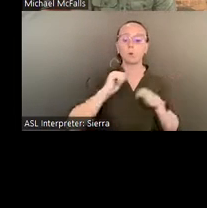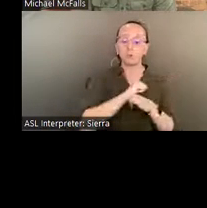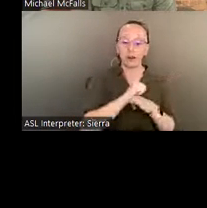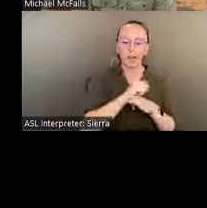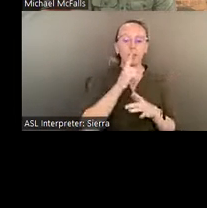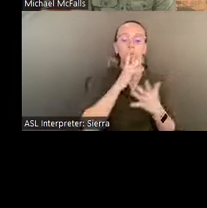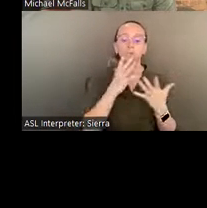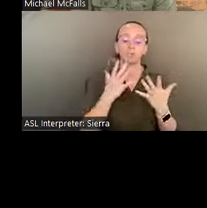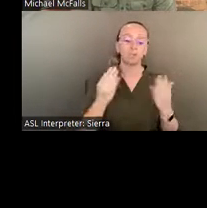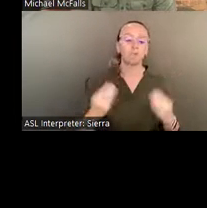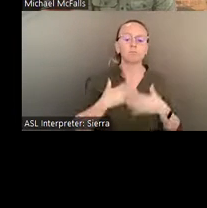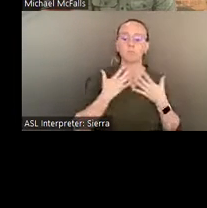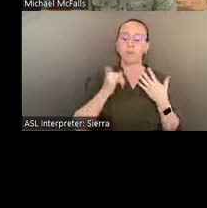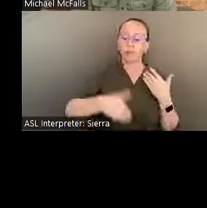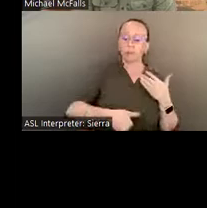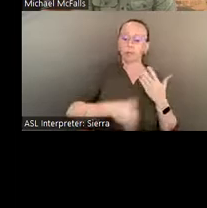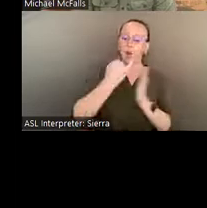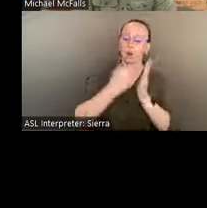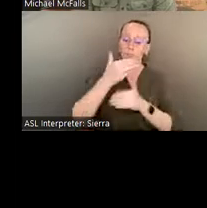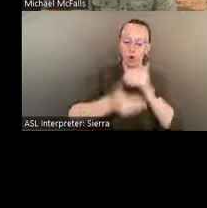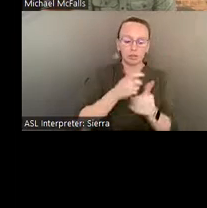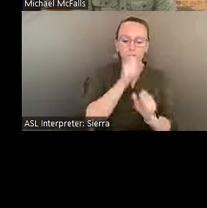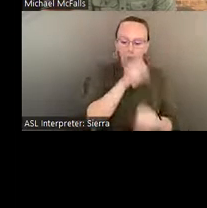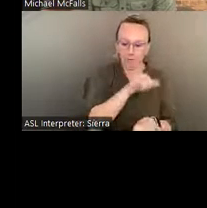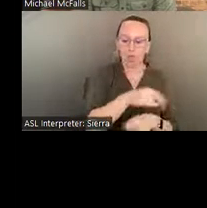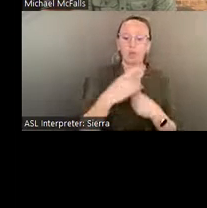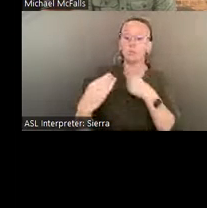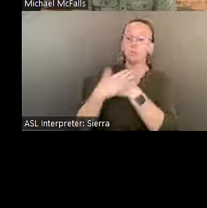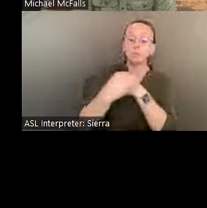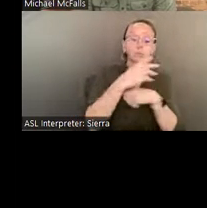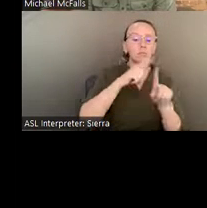He was influenced by many artistic traditions- including Mesoamerican, African, and Eastern